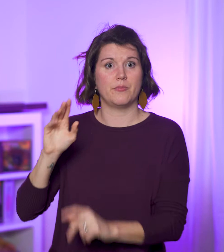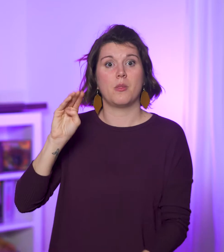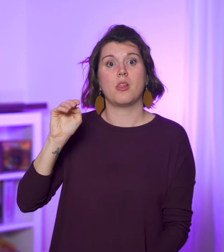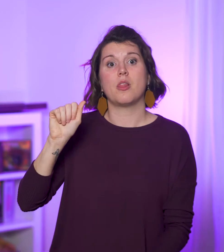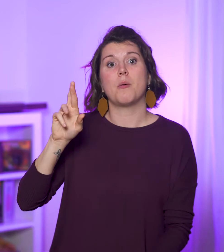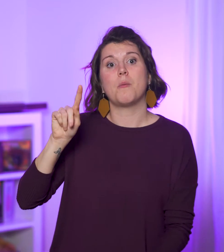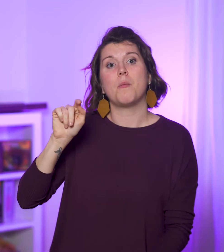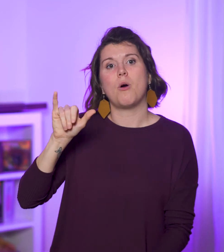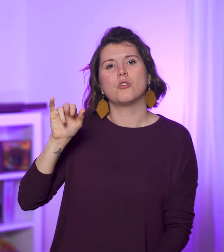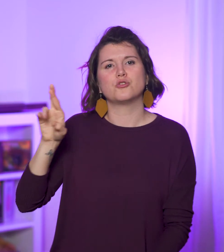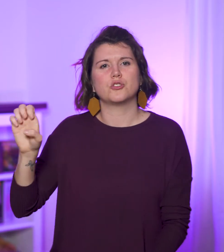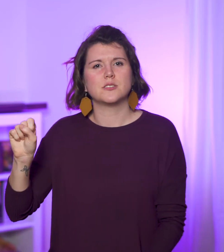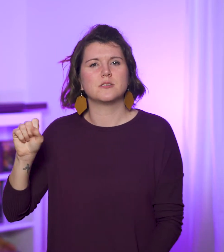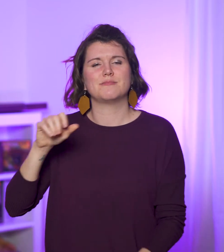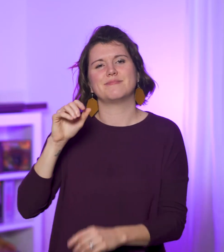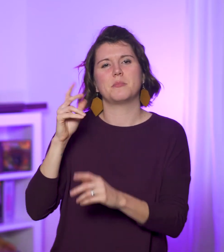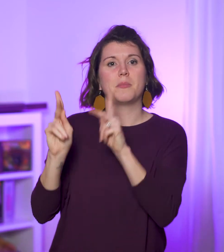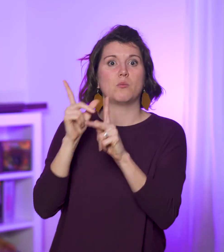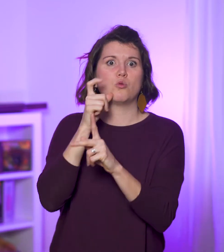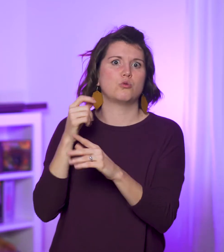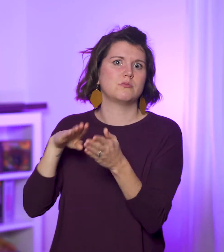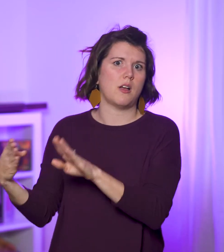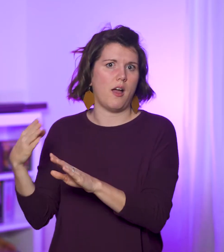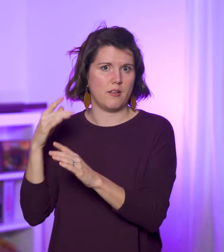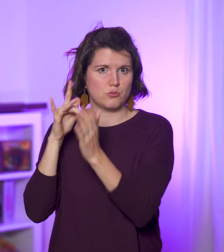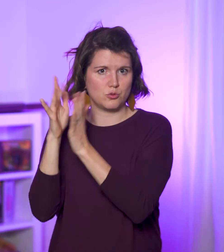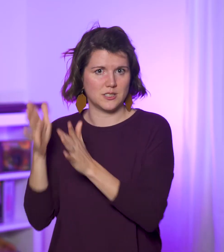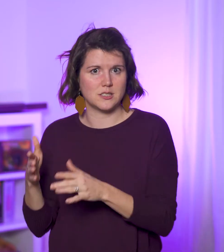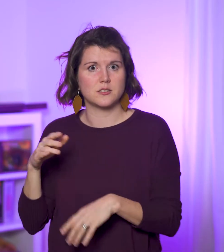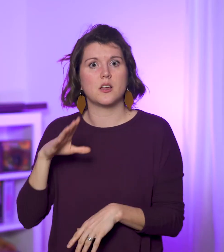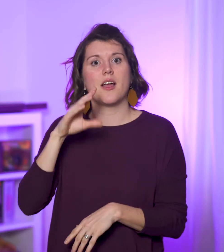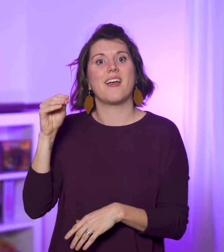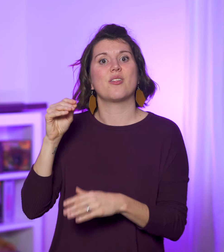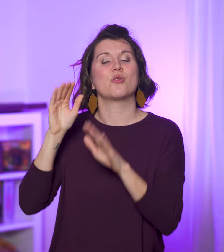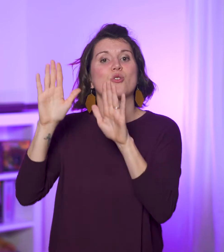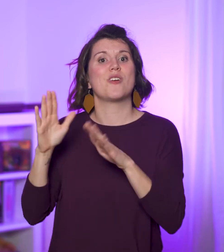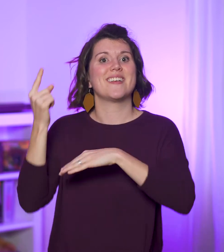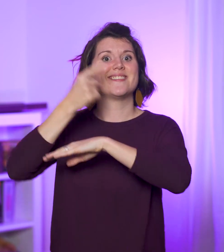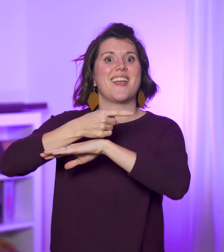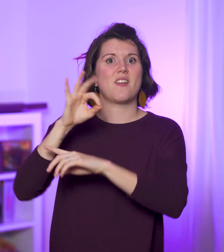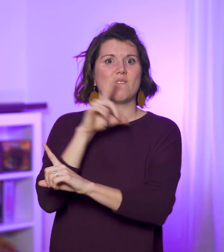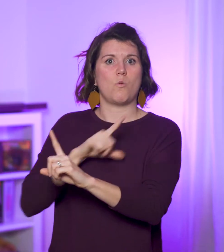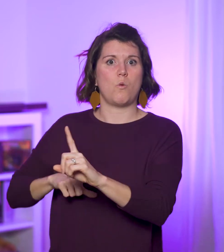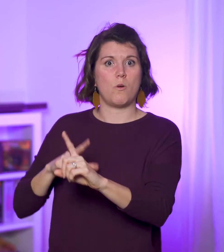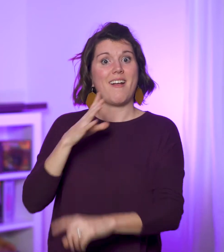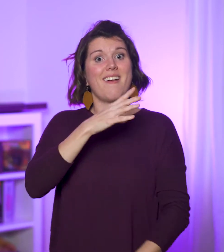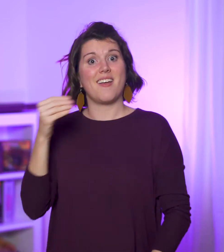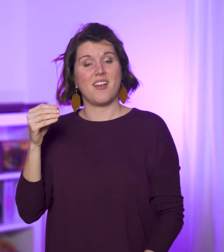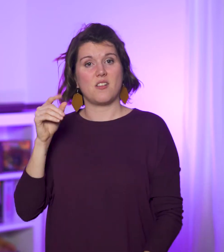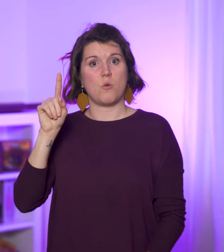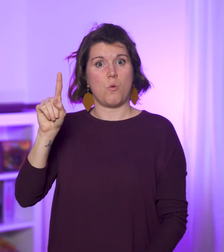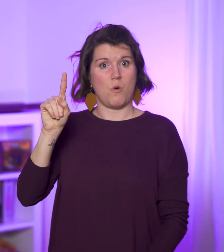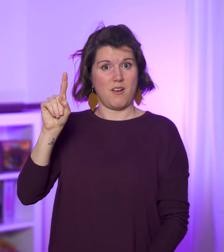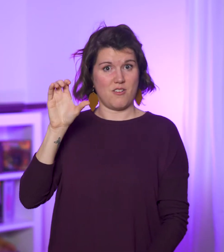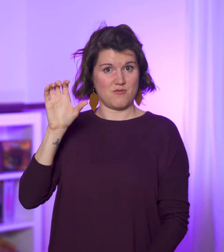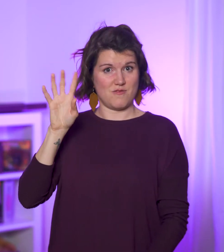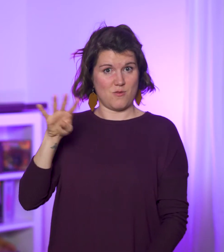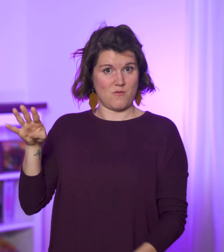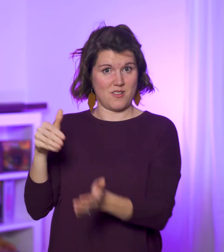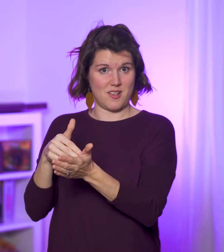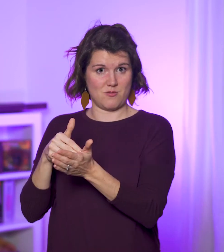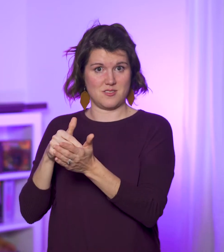the martyrs, the great day of the Lord, and the 144,000.